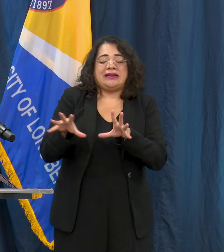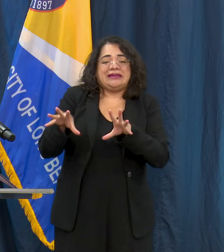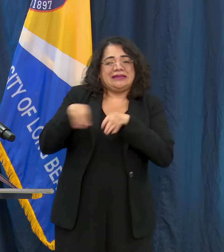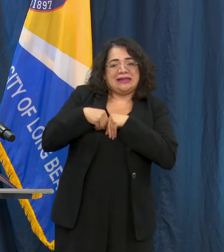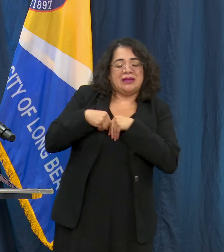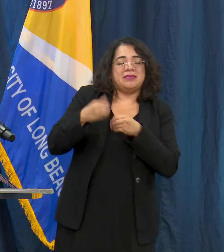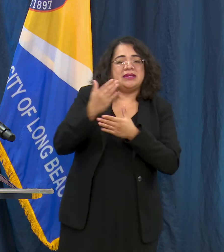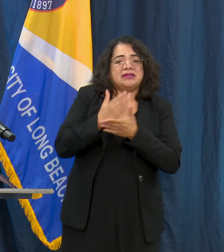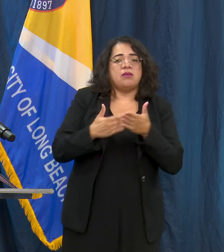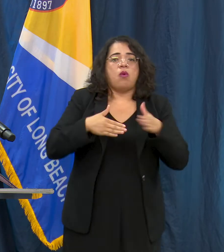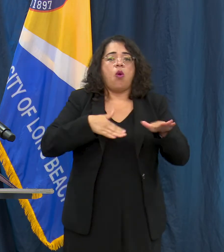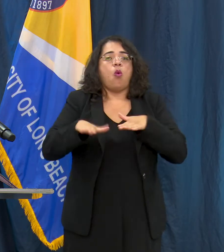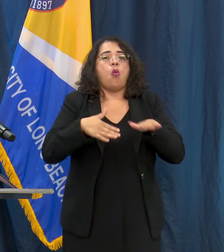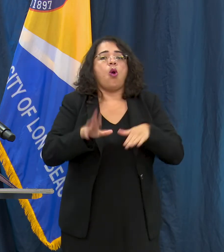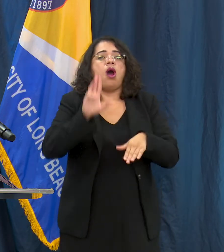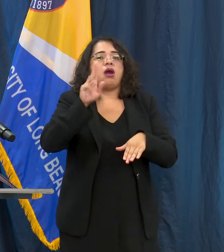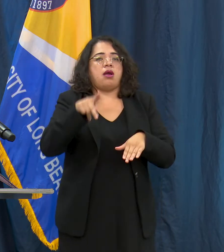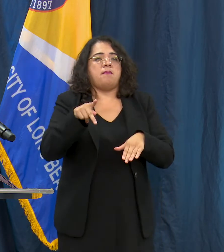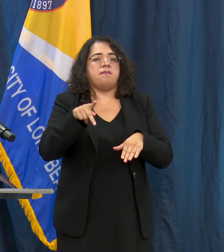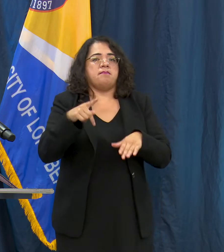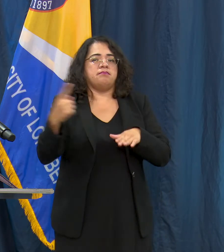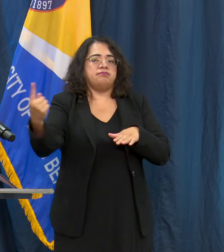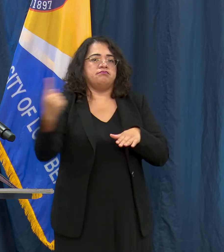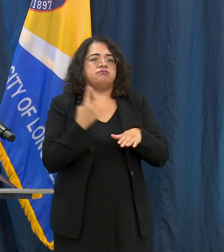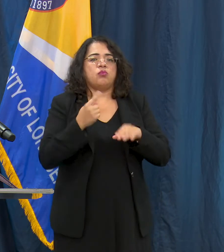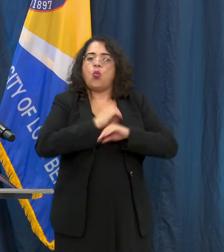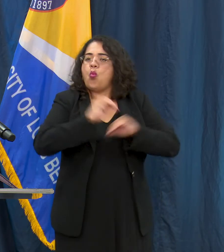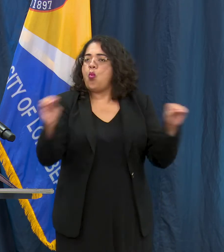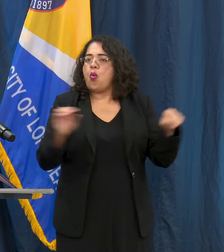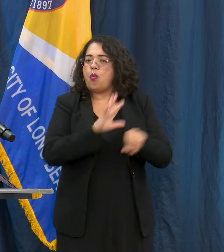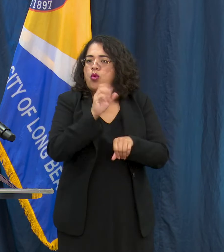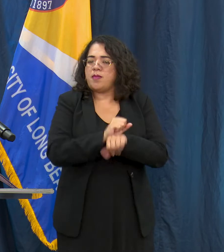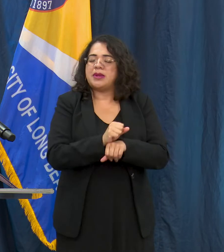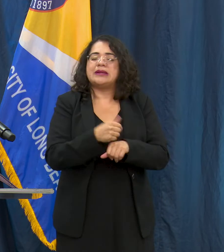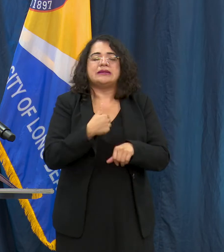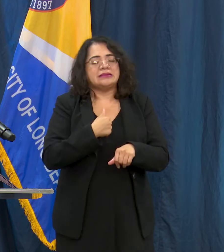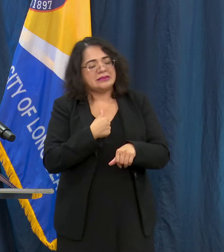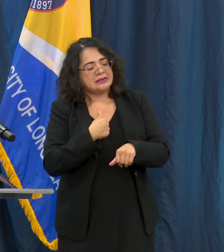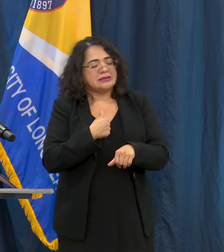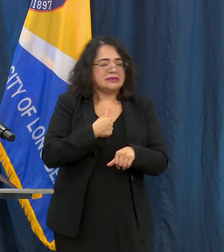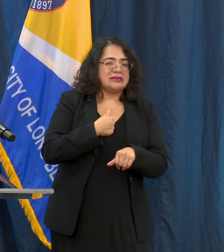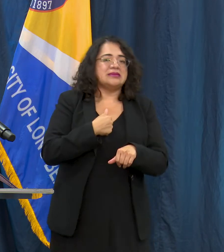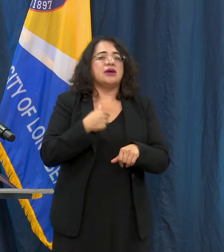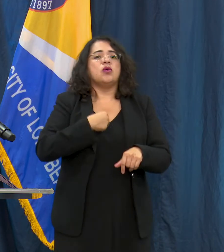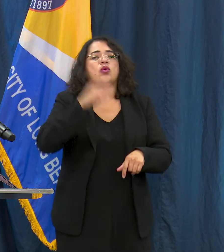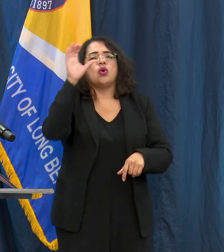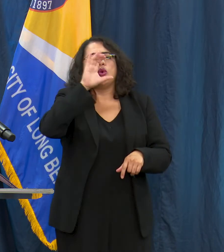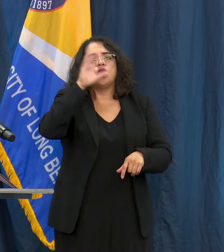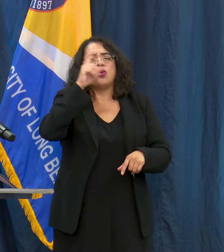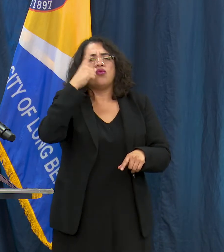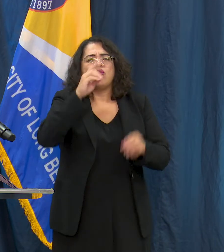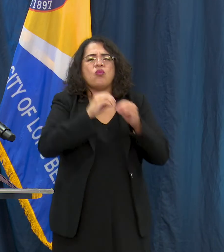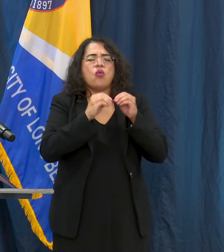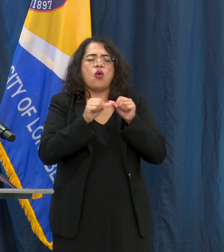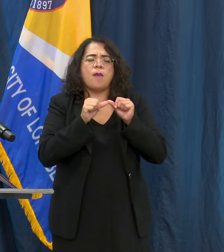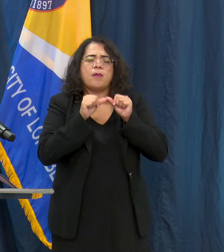area that we're trying not to fill up but we are looking for more permanent sites as well as the ability to expand the lanes within those sites.